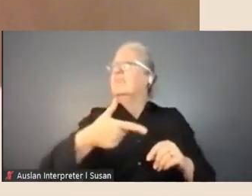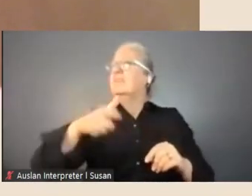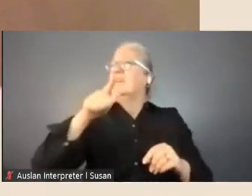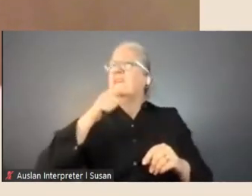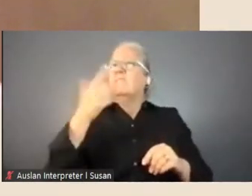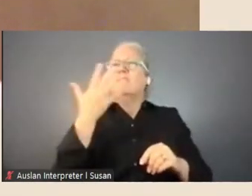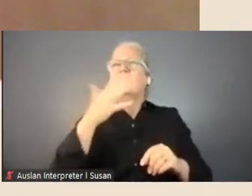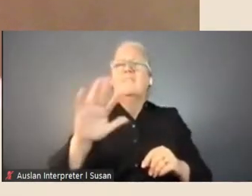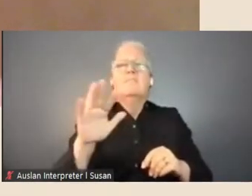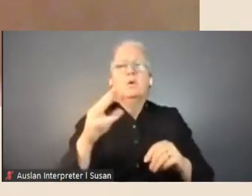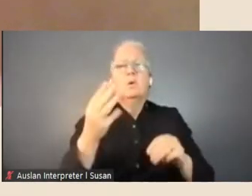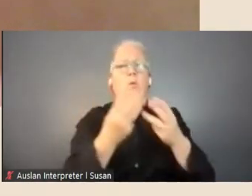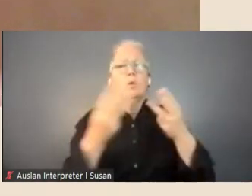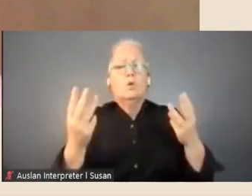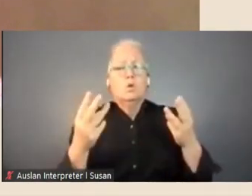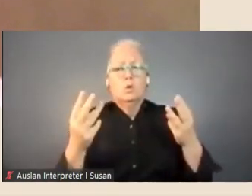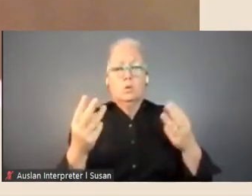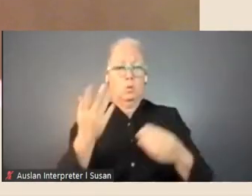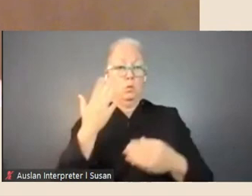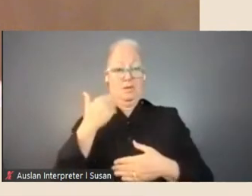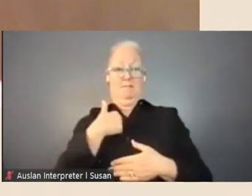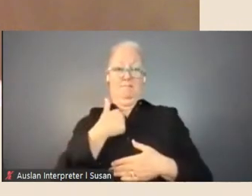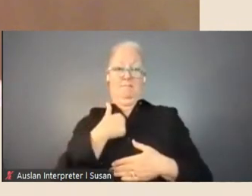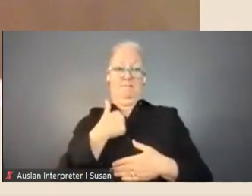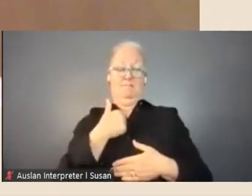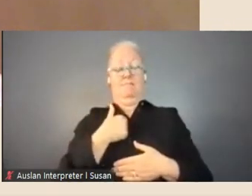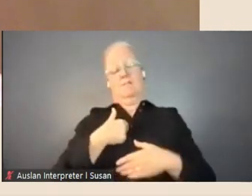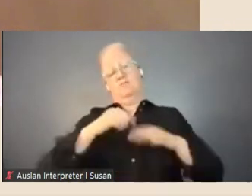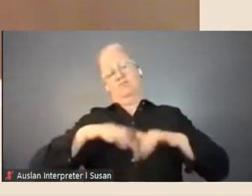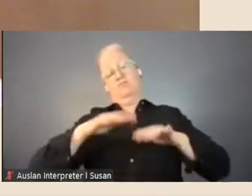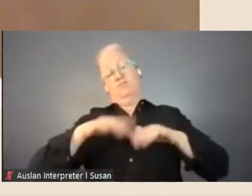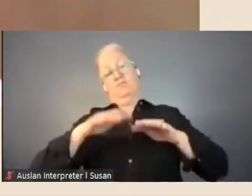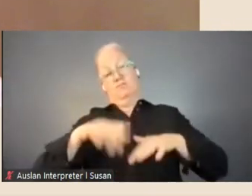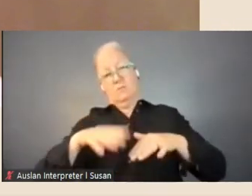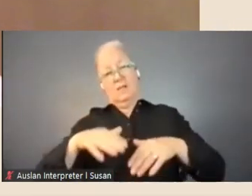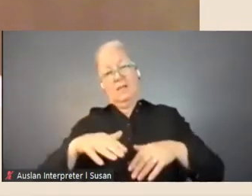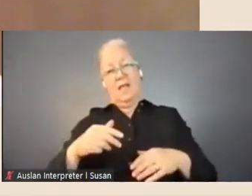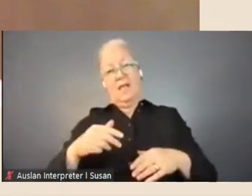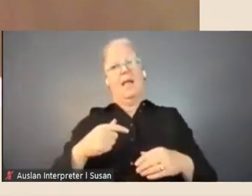at the time that I did it, and I was looking at a lot of items of the collection so I did have to